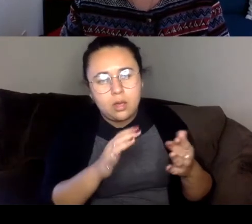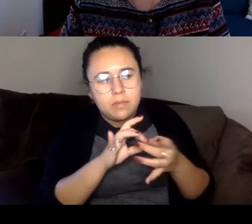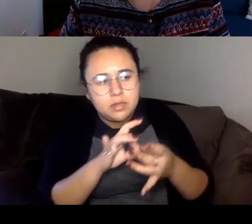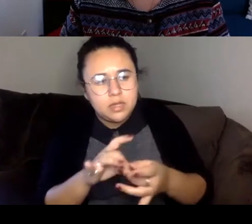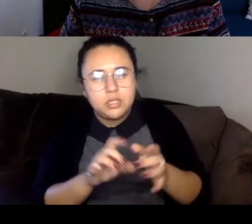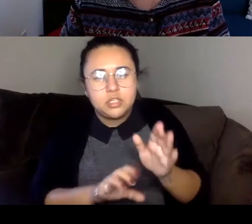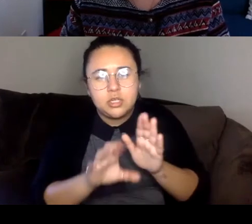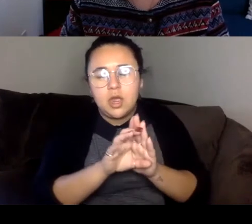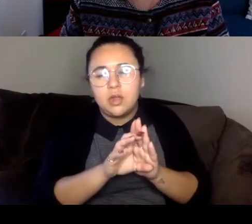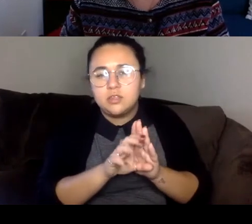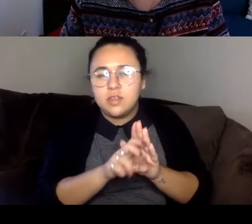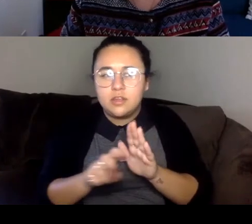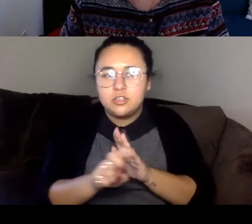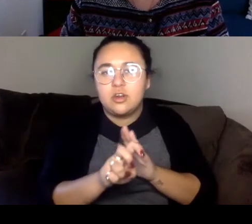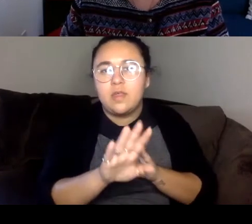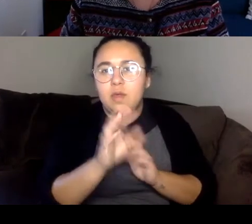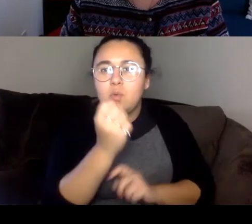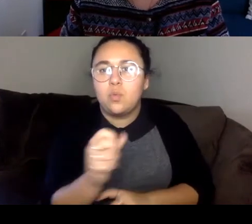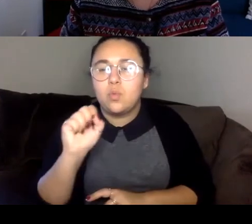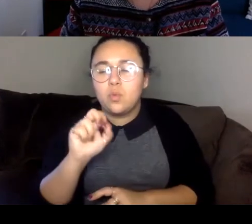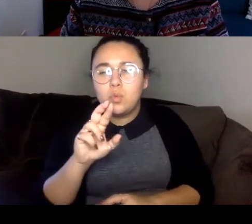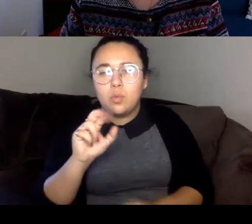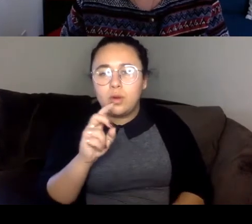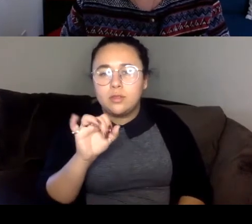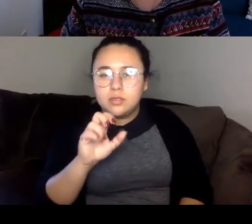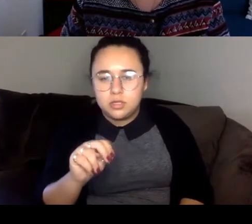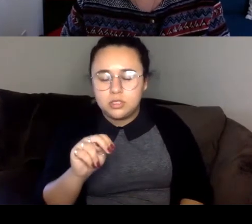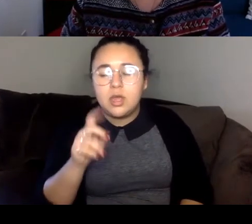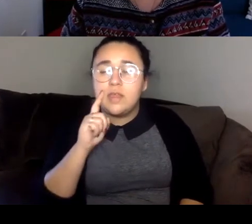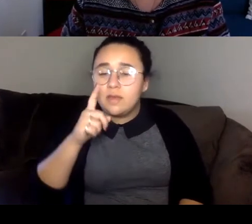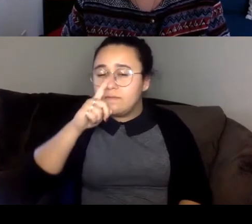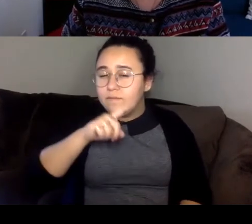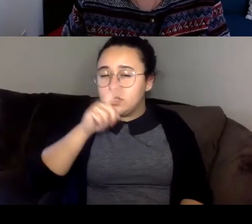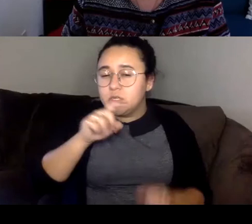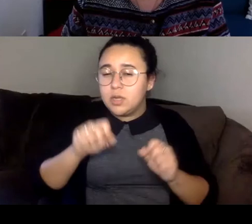I also think that fiction can be very truthful, you know that sometimes we worry that it's